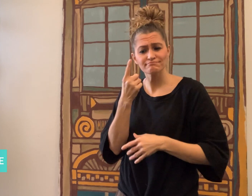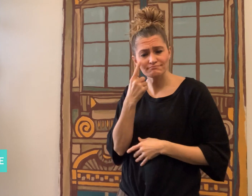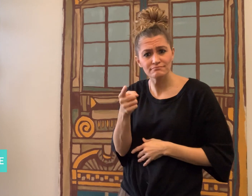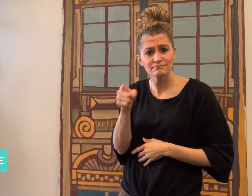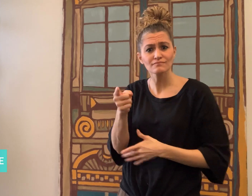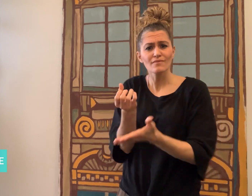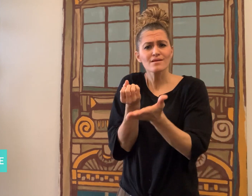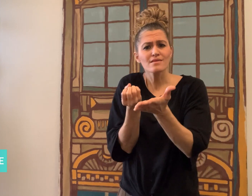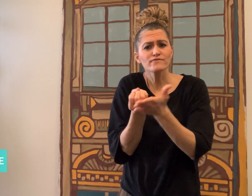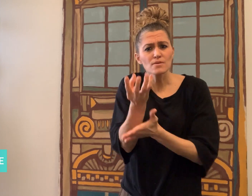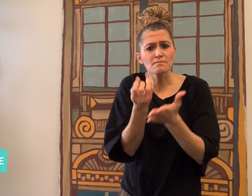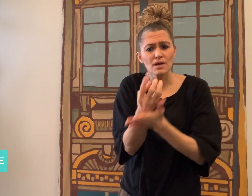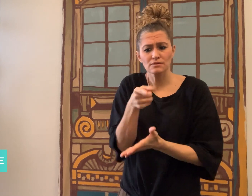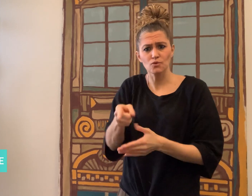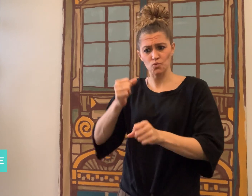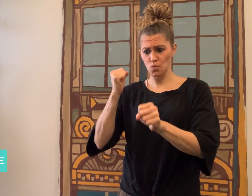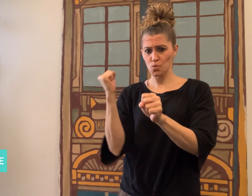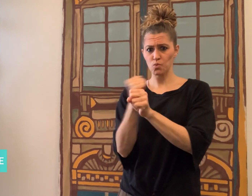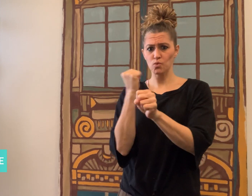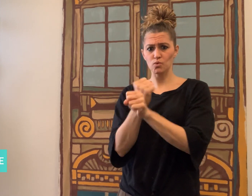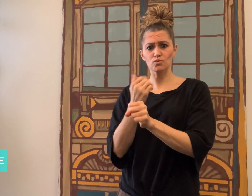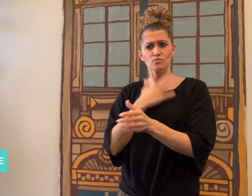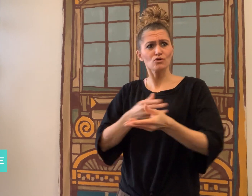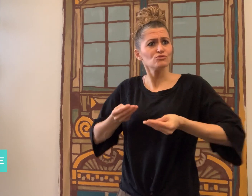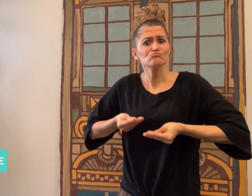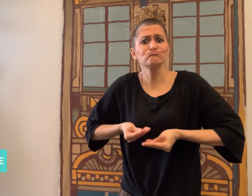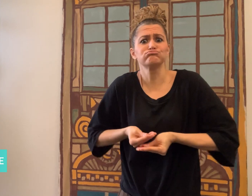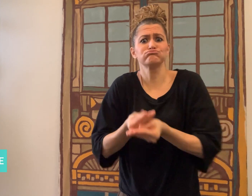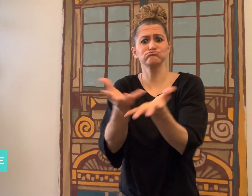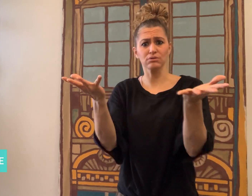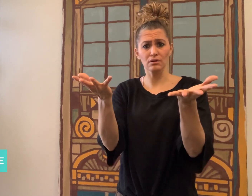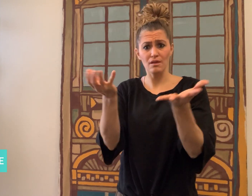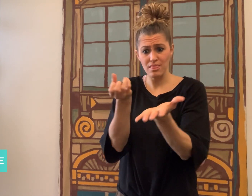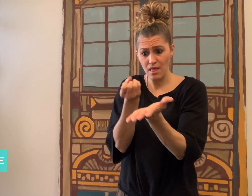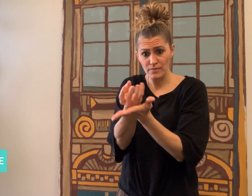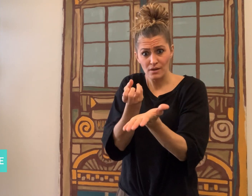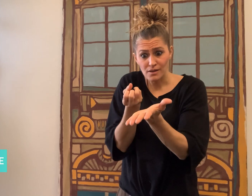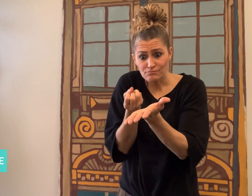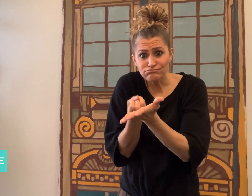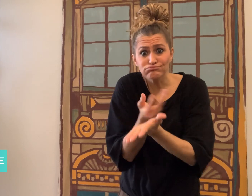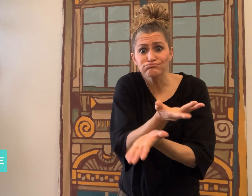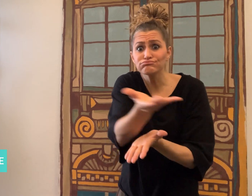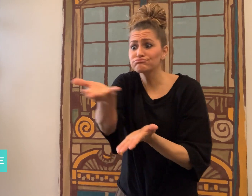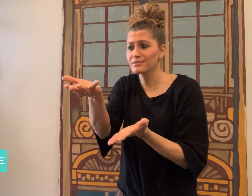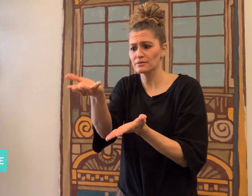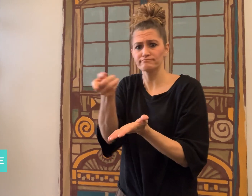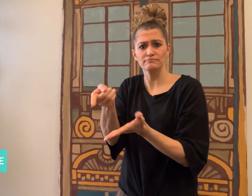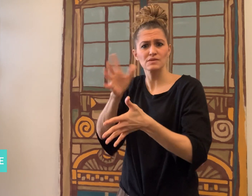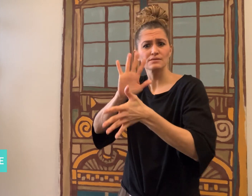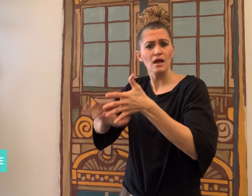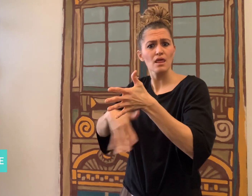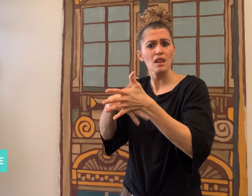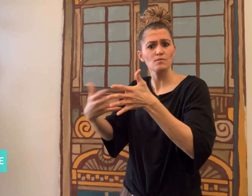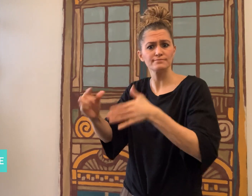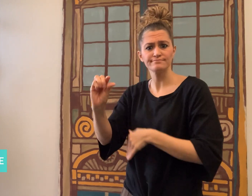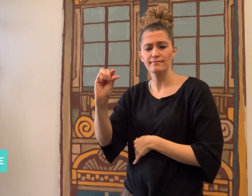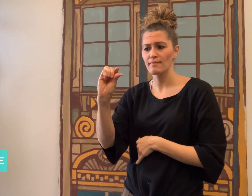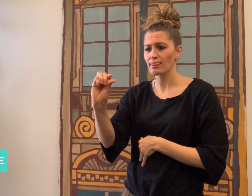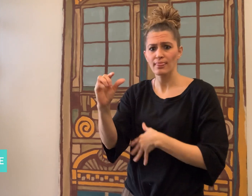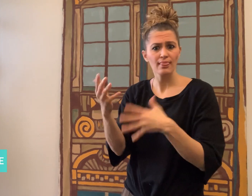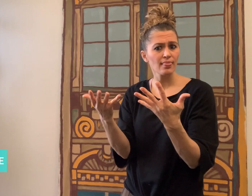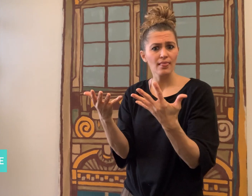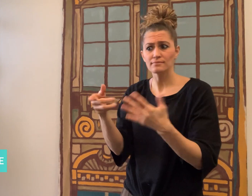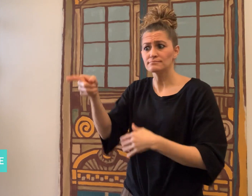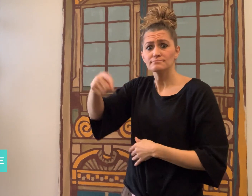There is not enough information on employment in sign language